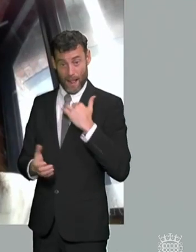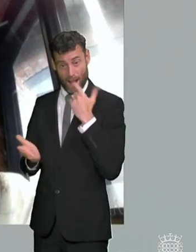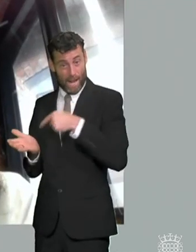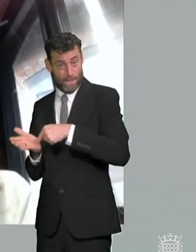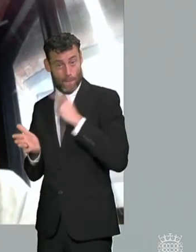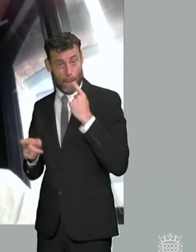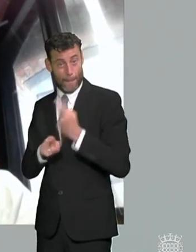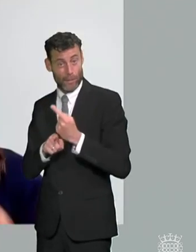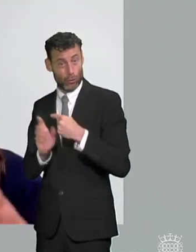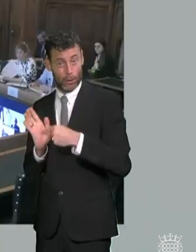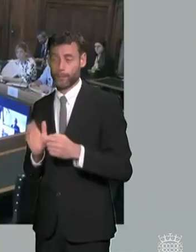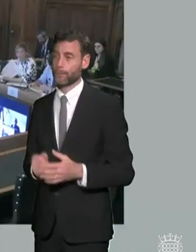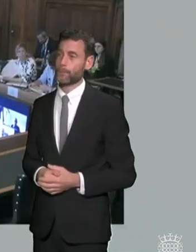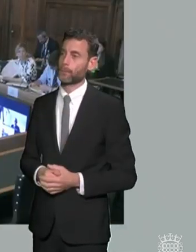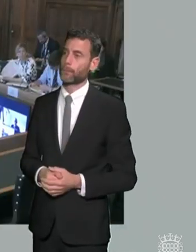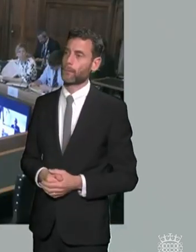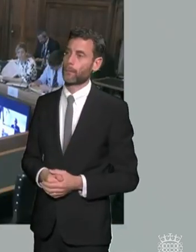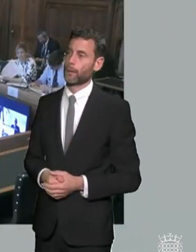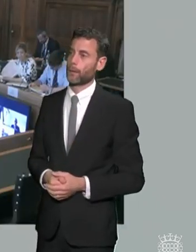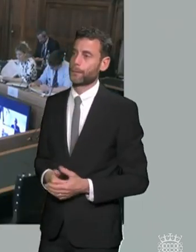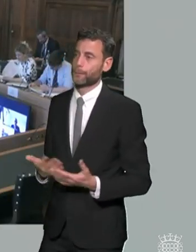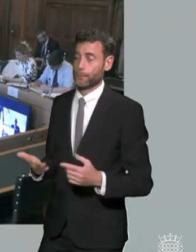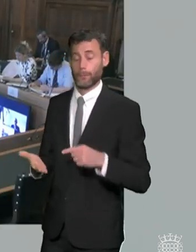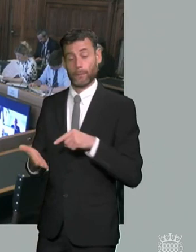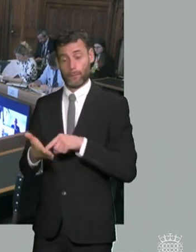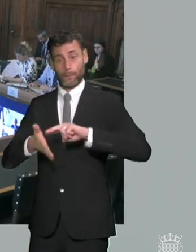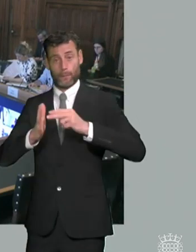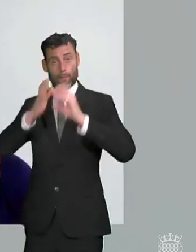briefly yeah i mean i would just say that you know the proposals around strengthening the sen support